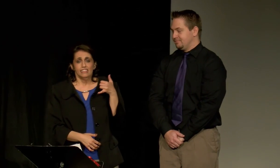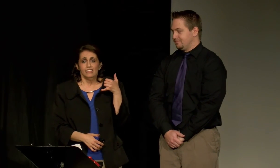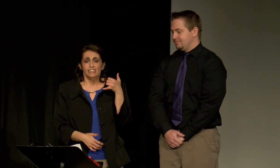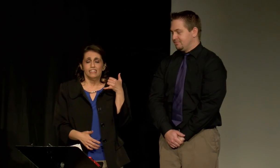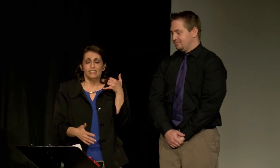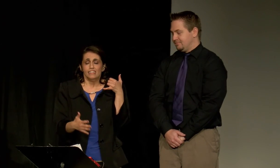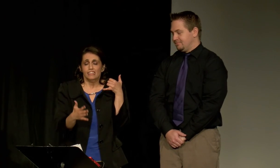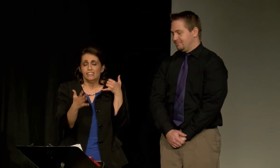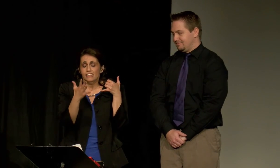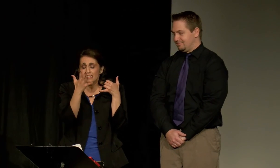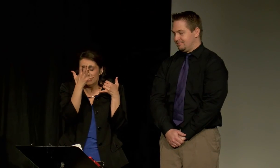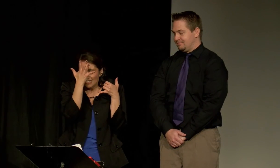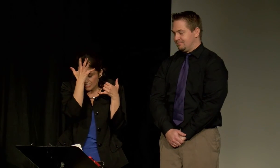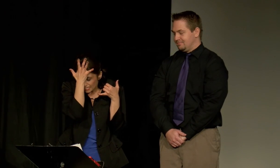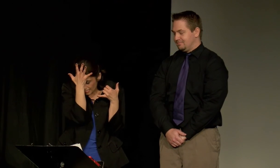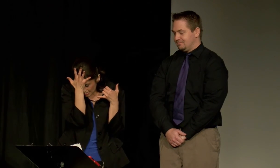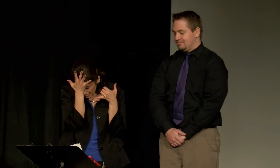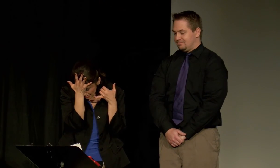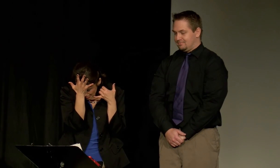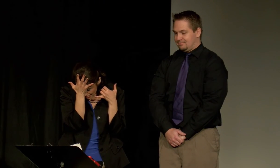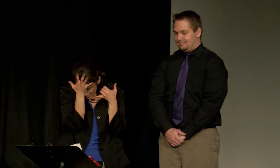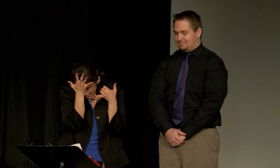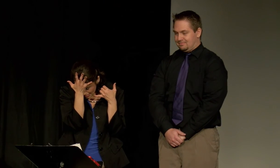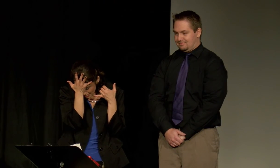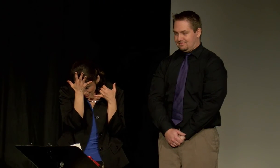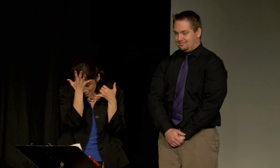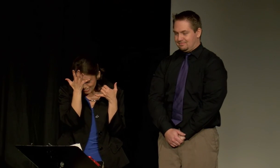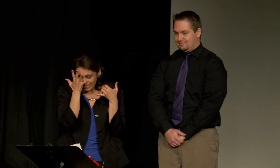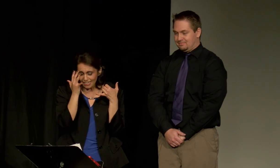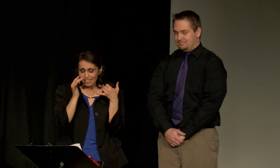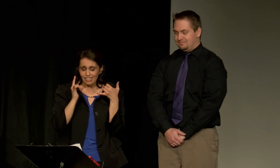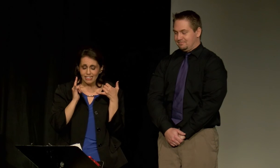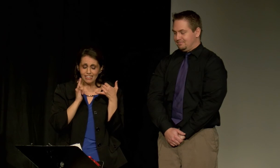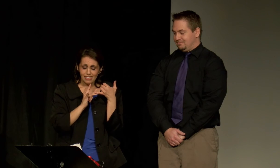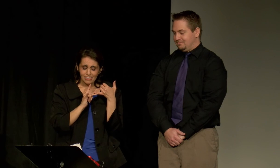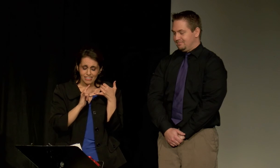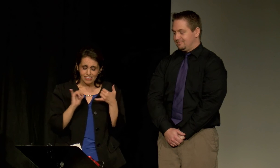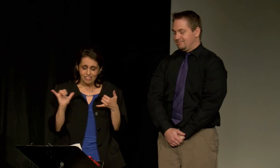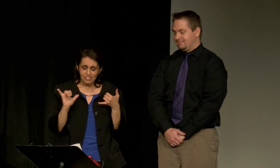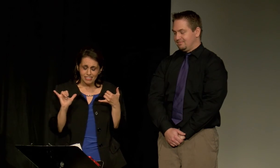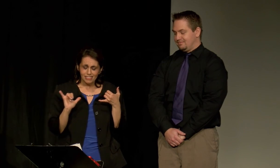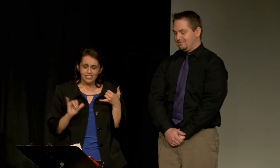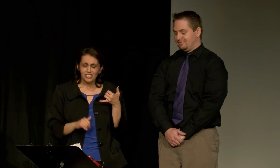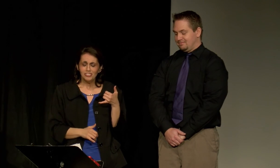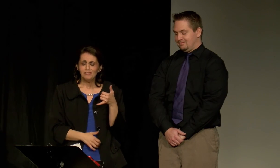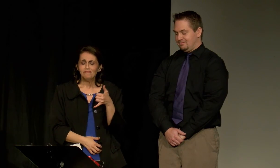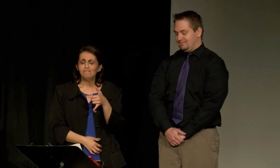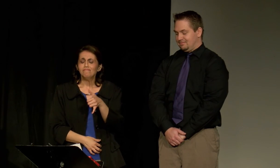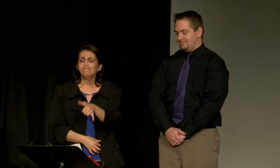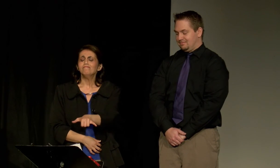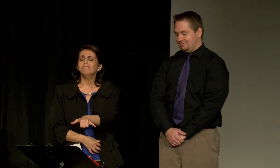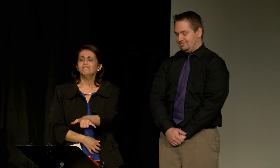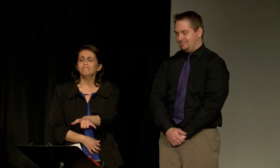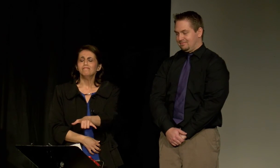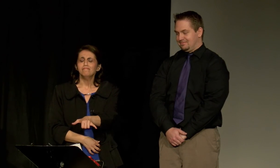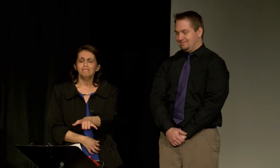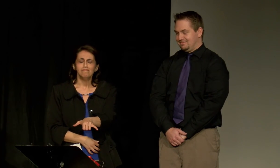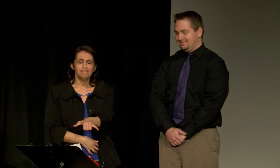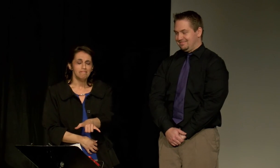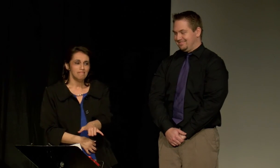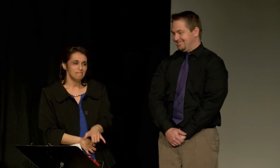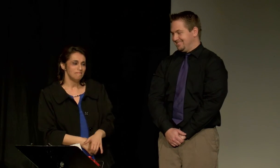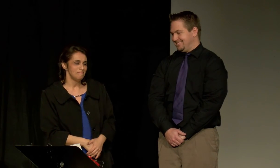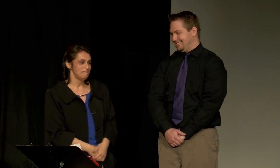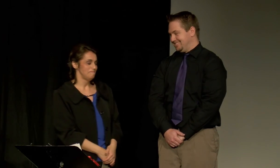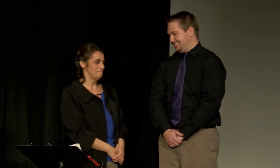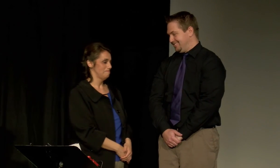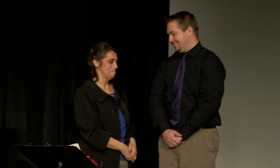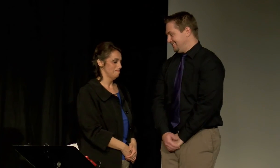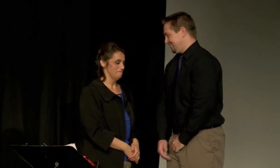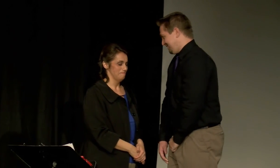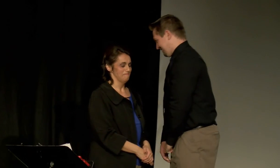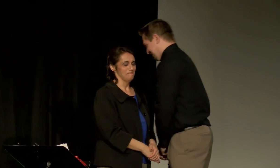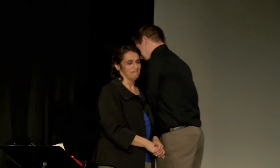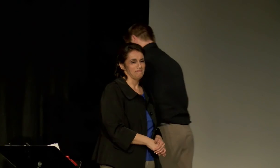Rosemary Diaz: Oh, I love you too.